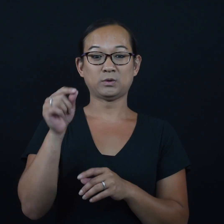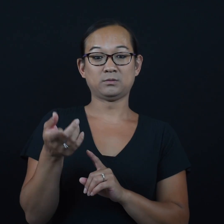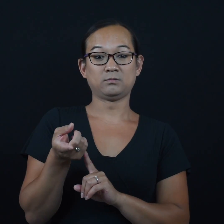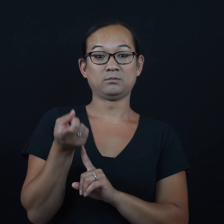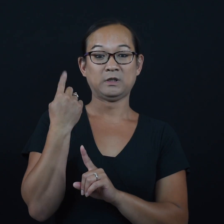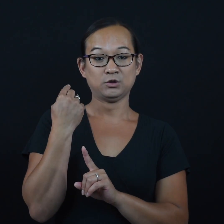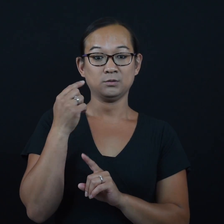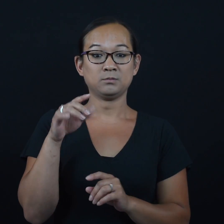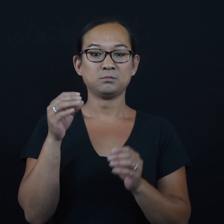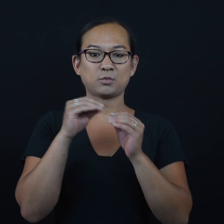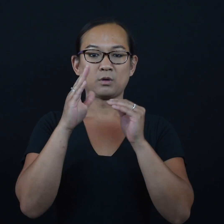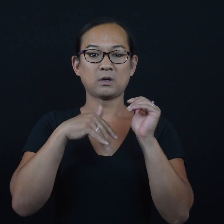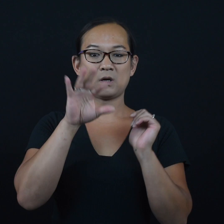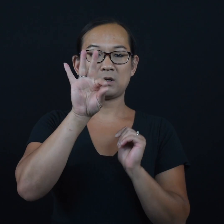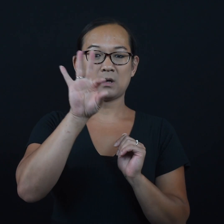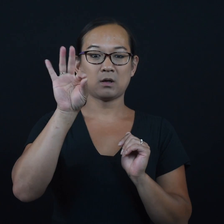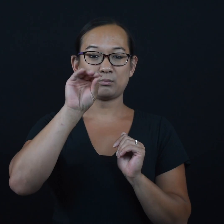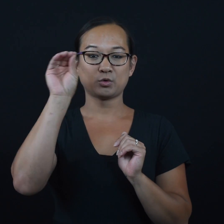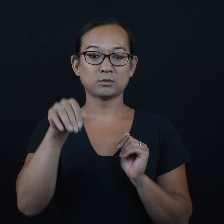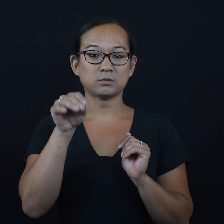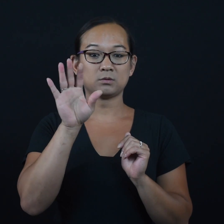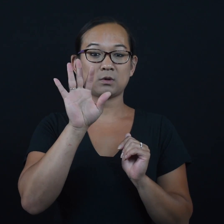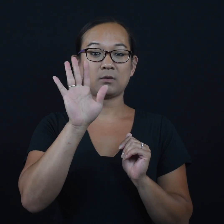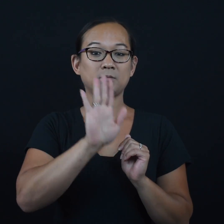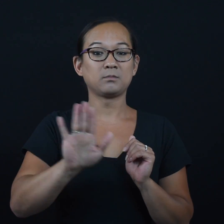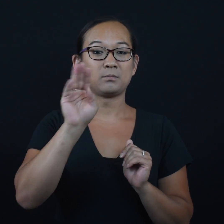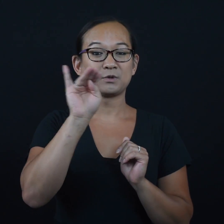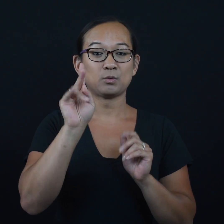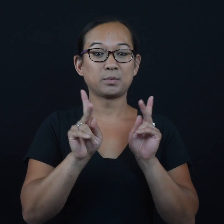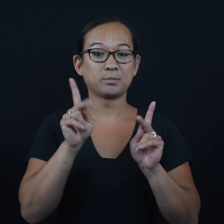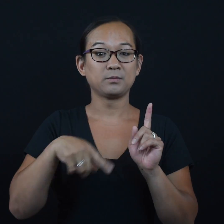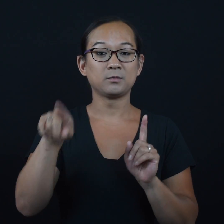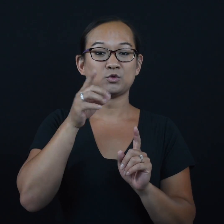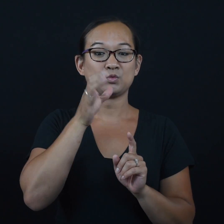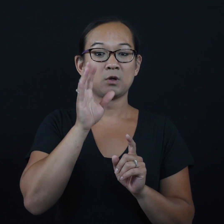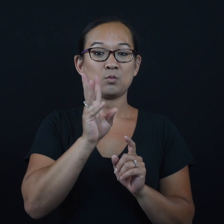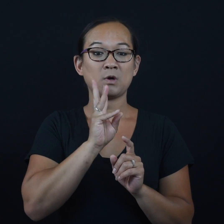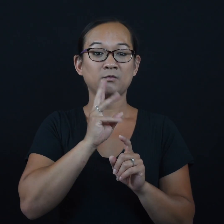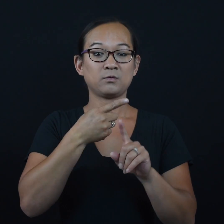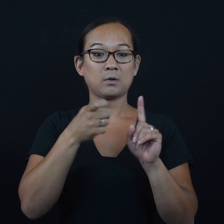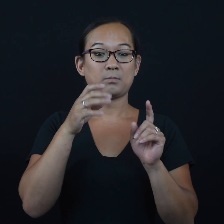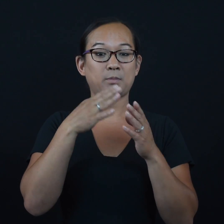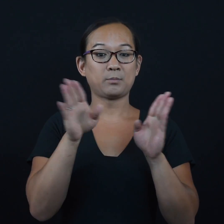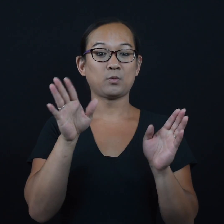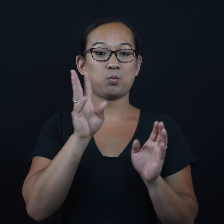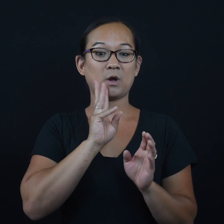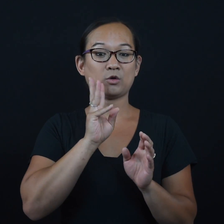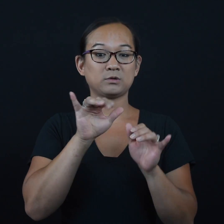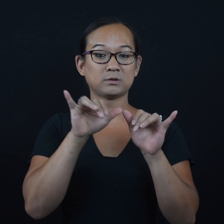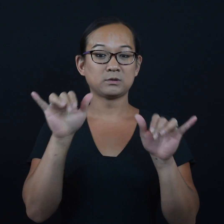In 2020, more than 99% of Minnesotans drinking water from a public water system received water